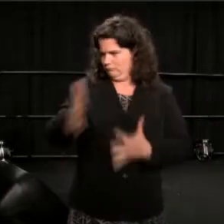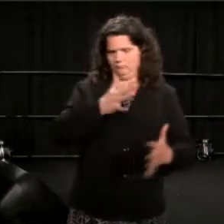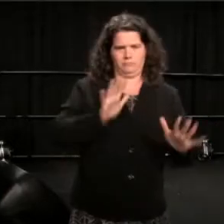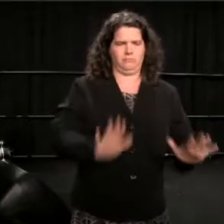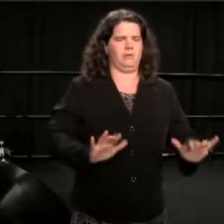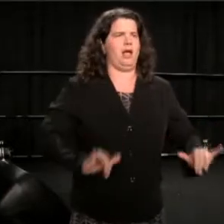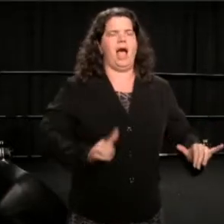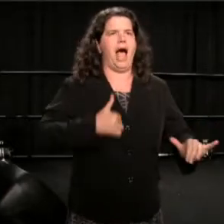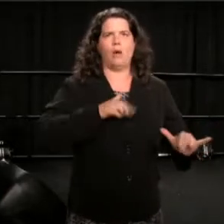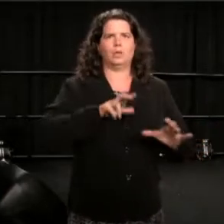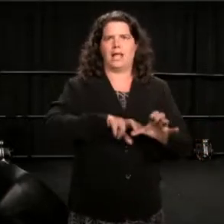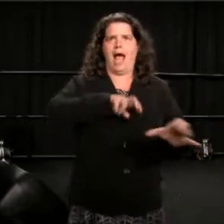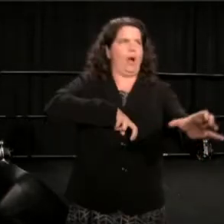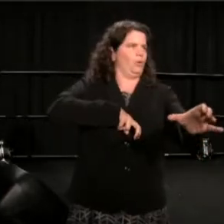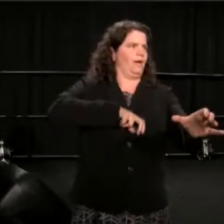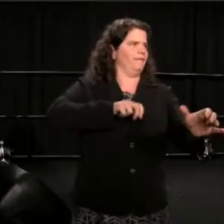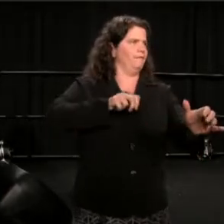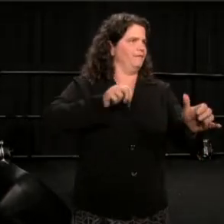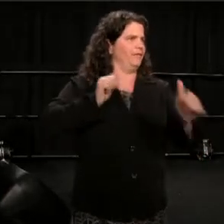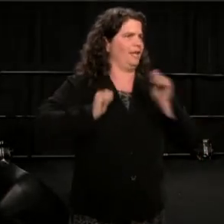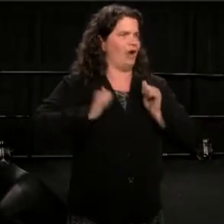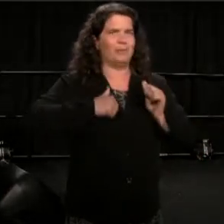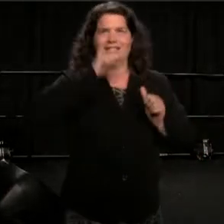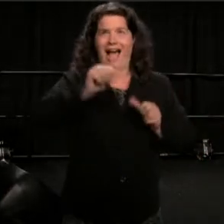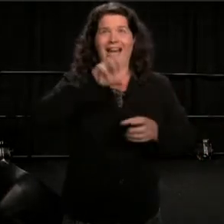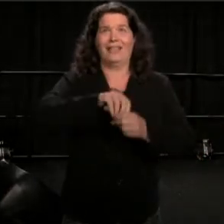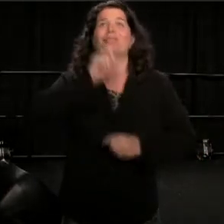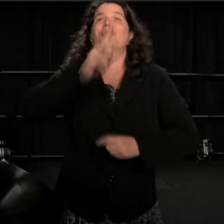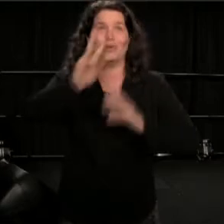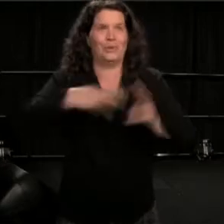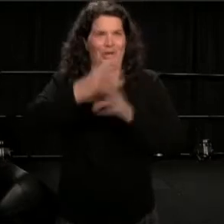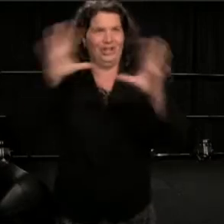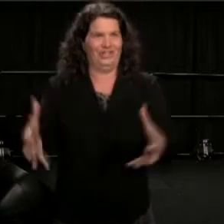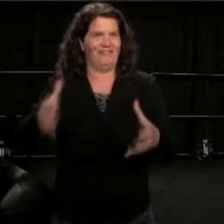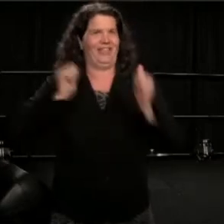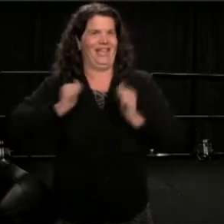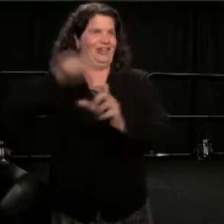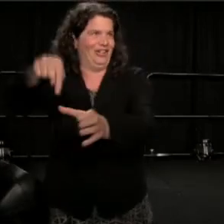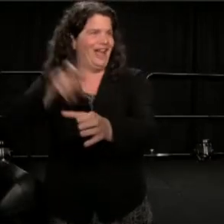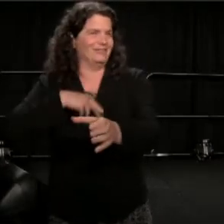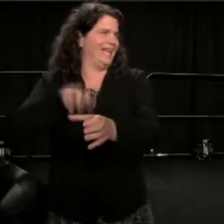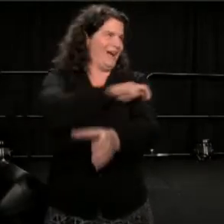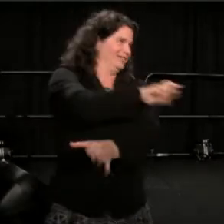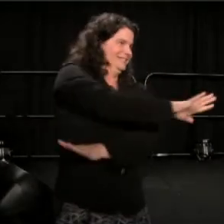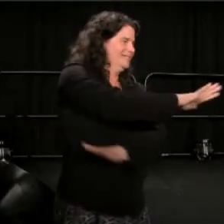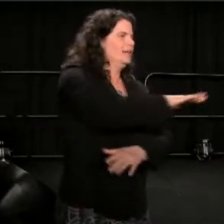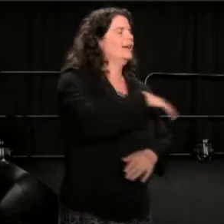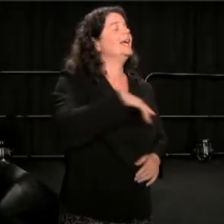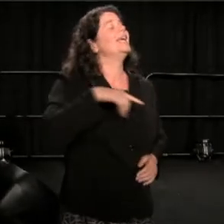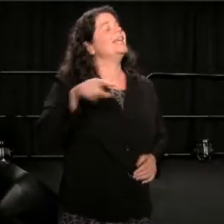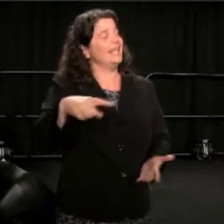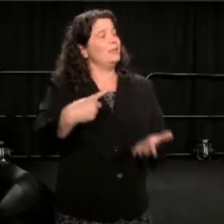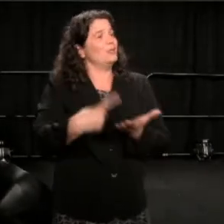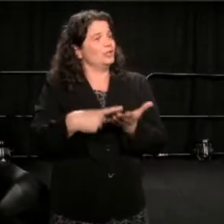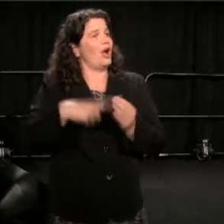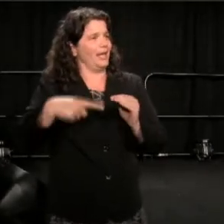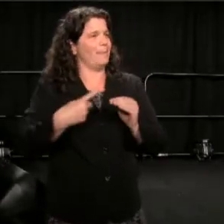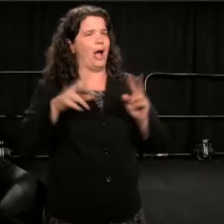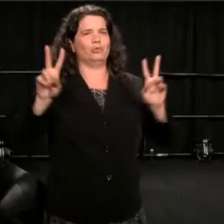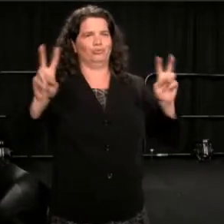I was out of the real world of theater. And of course, what he was talking about, is what we now call, GROUND.